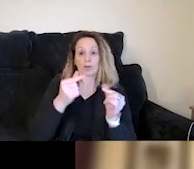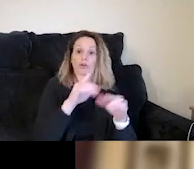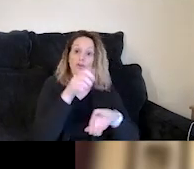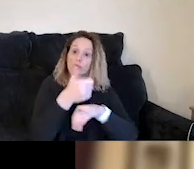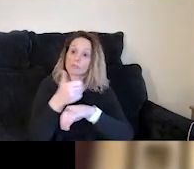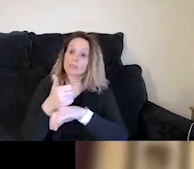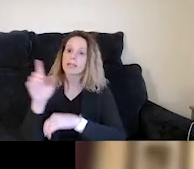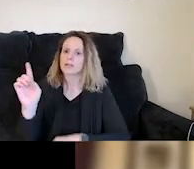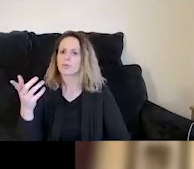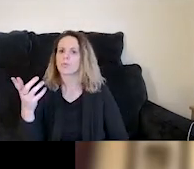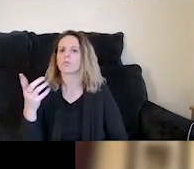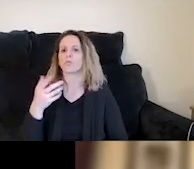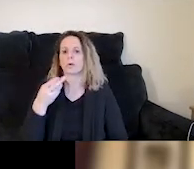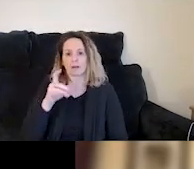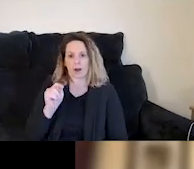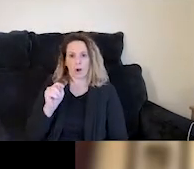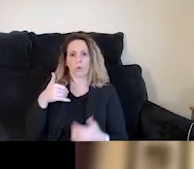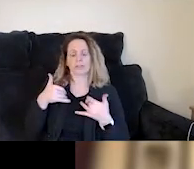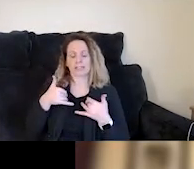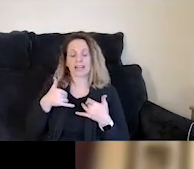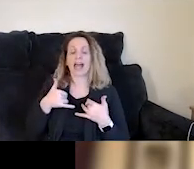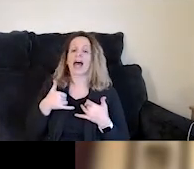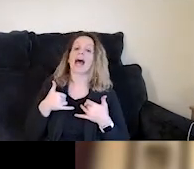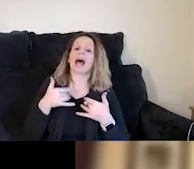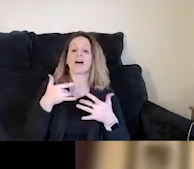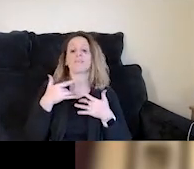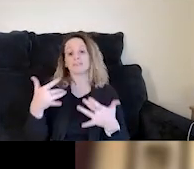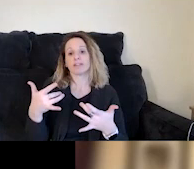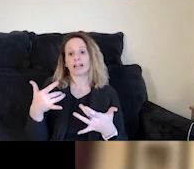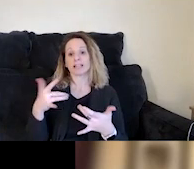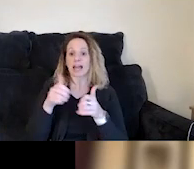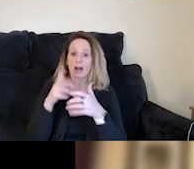where we're hosting different events, how we're engaging with clients